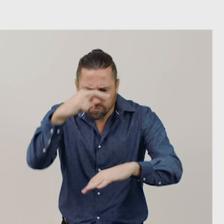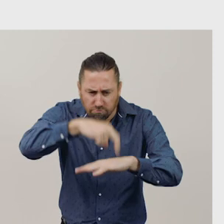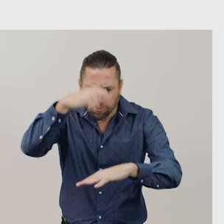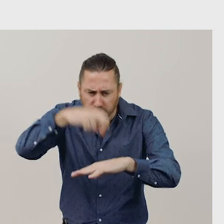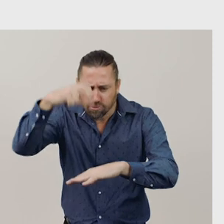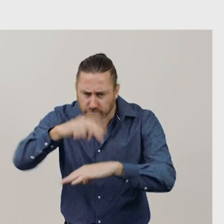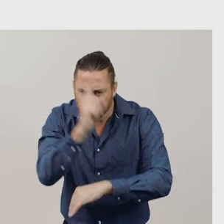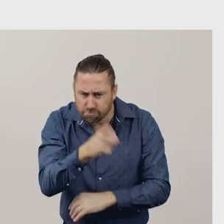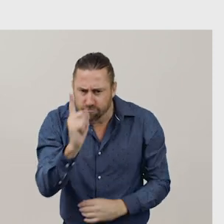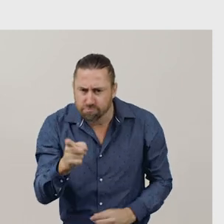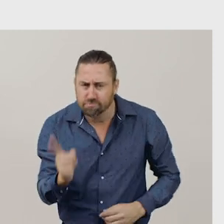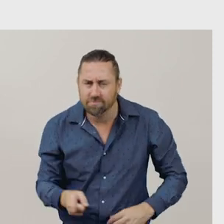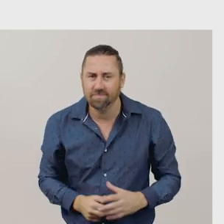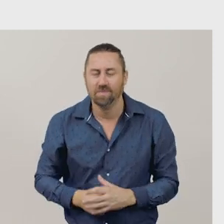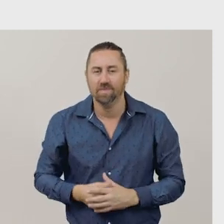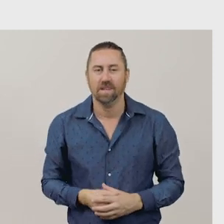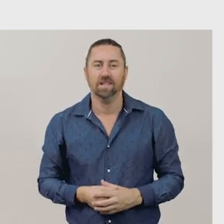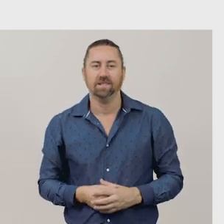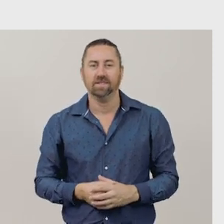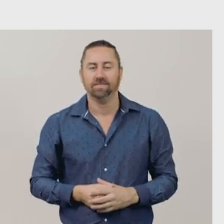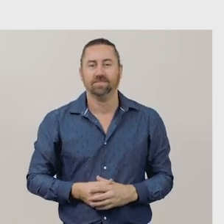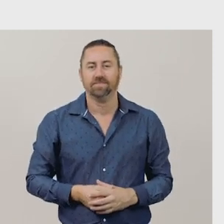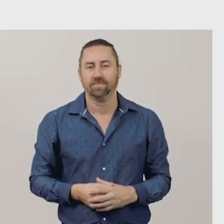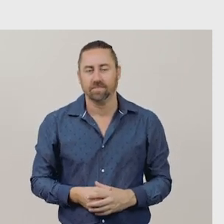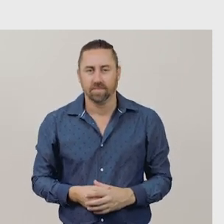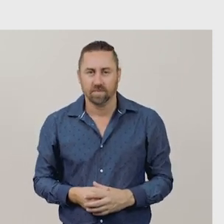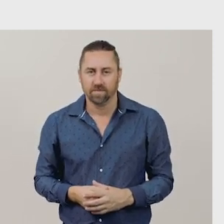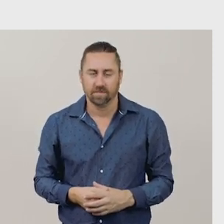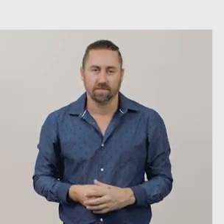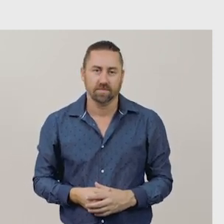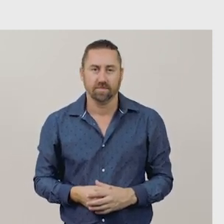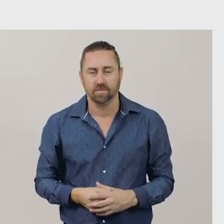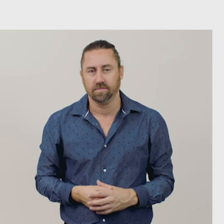[monkeys hoot and screech]